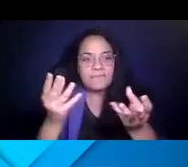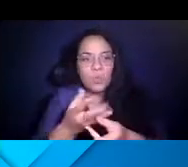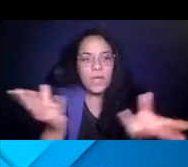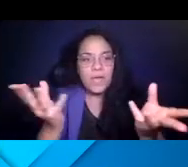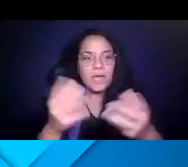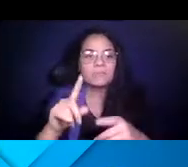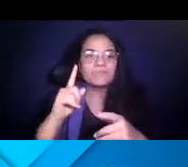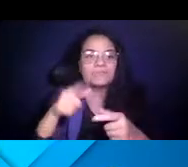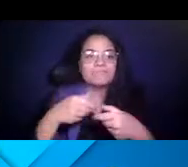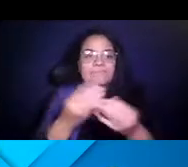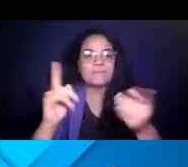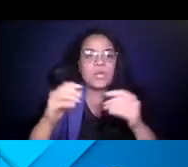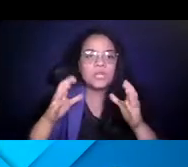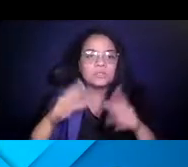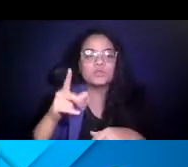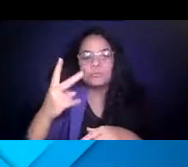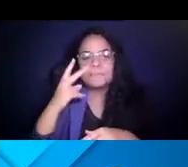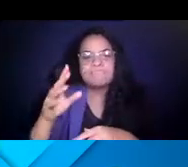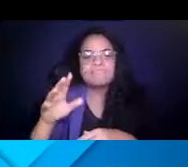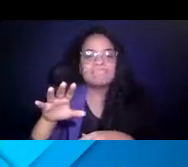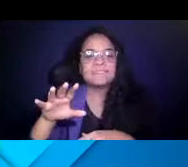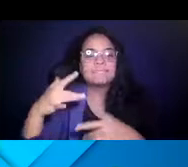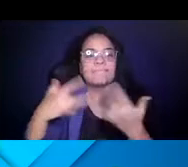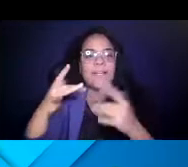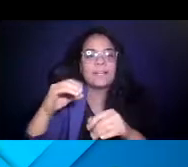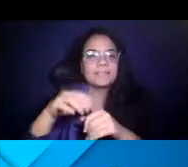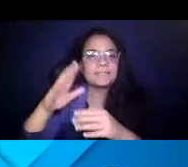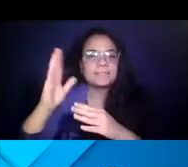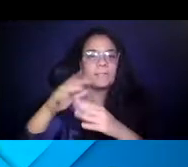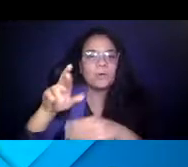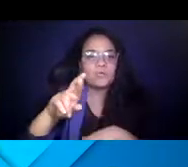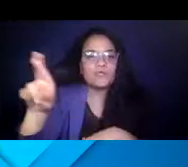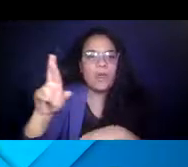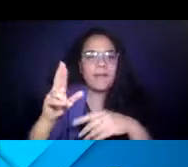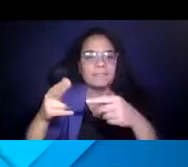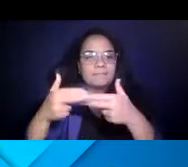14:50:37 You can see an outreach event over in the top right of the slide where we partnered